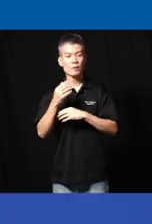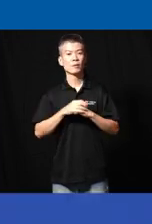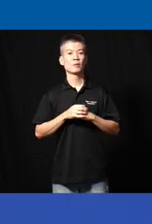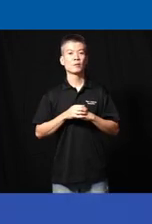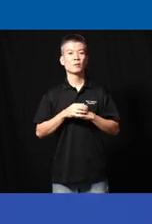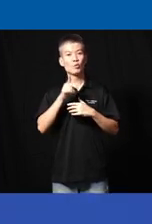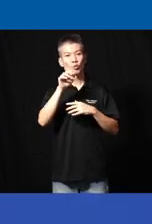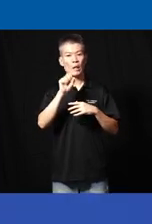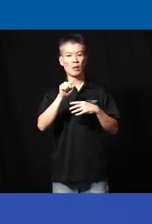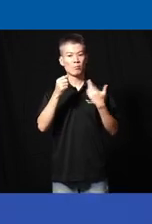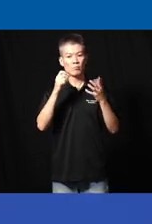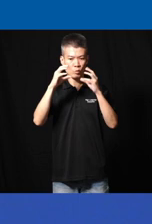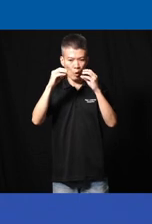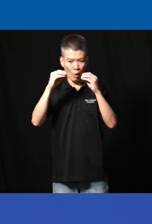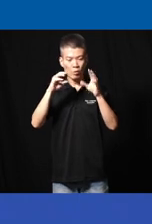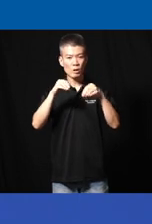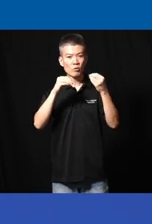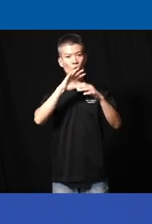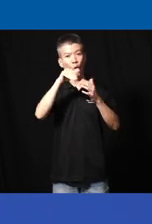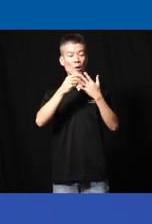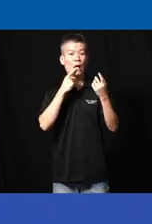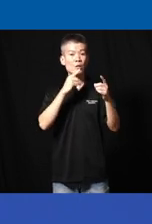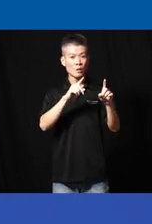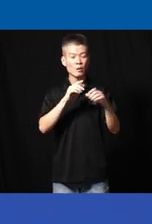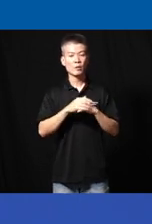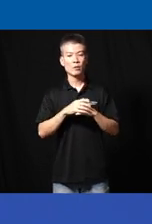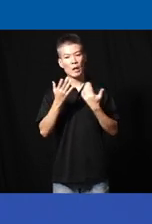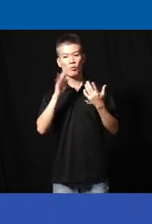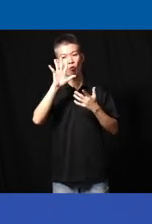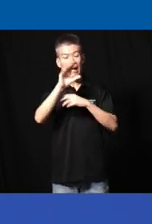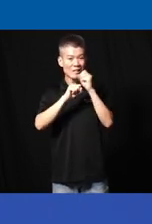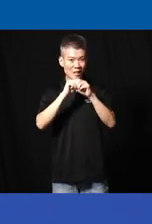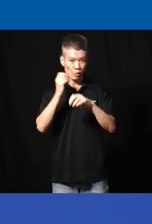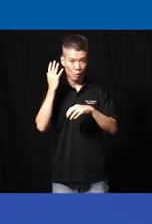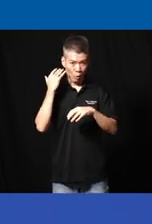that you can just talk and it gives you all the answers you know even 5 years ago people be like